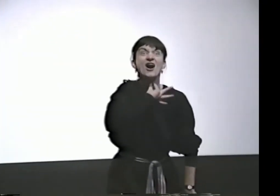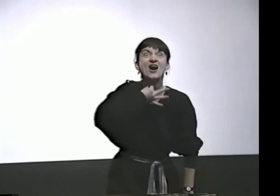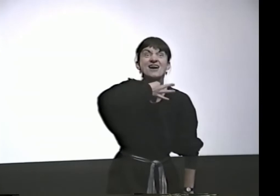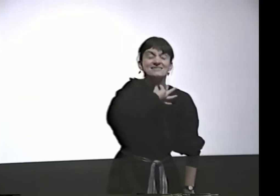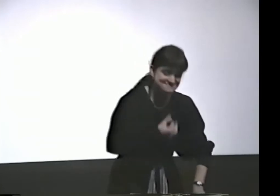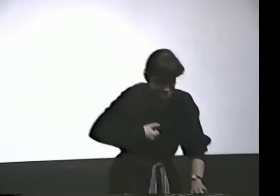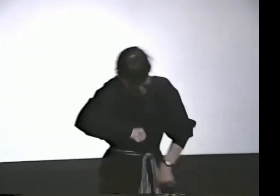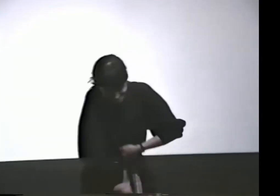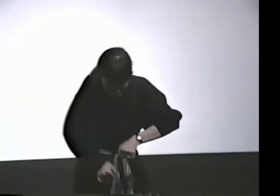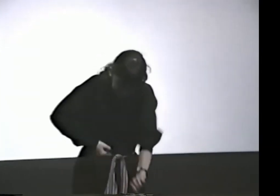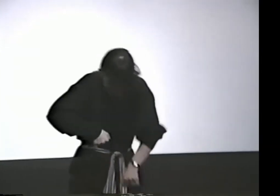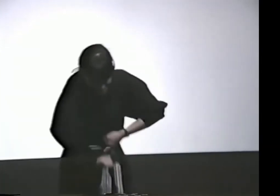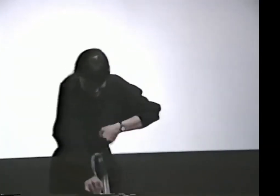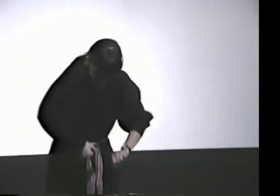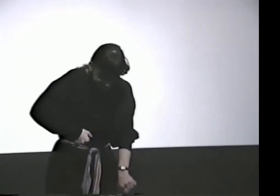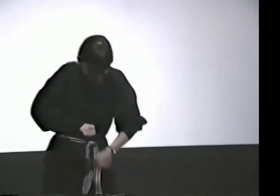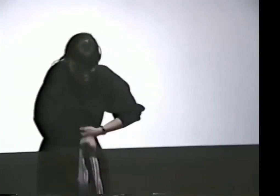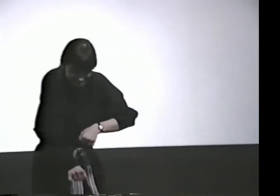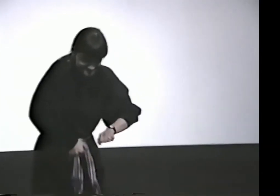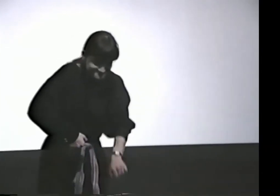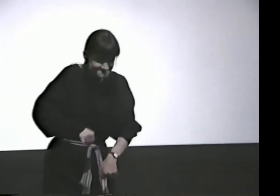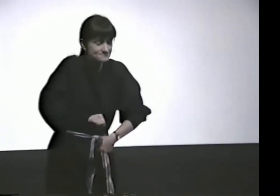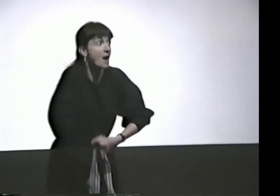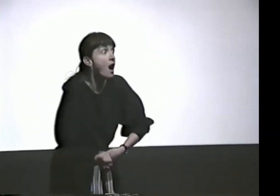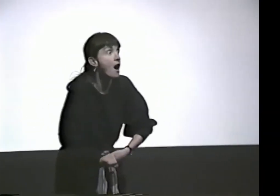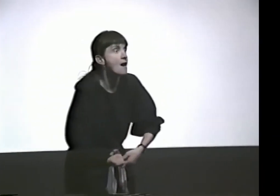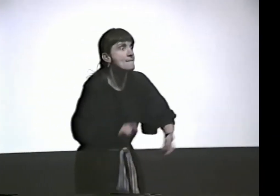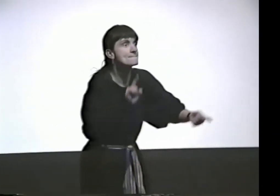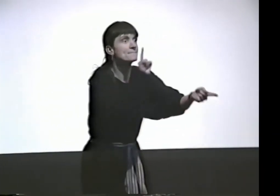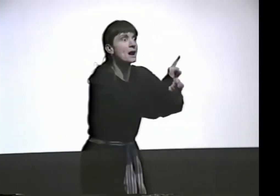BUT NEVERTHELESS, HE HAD AN INSATIABLE CURIOSITY.